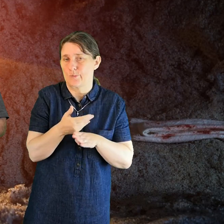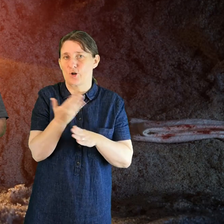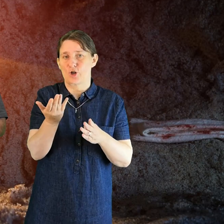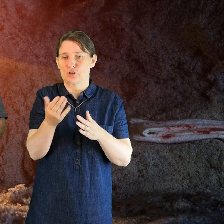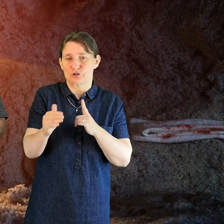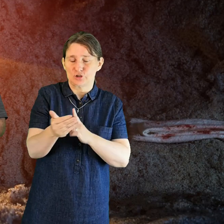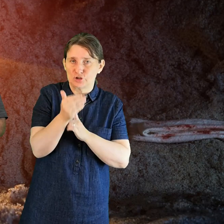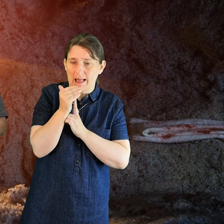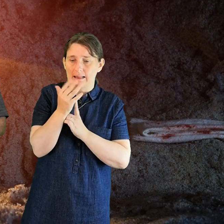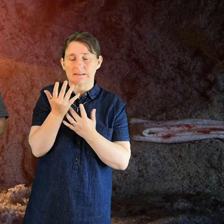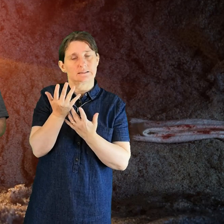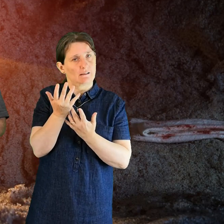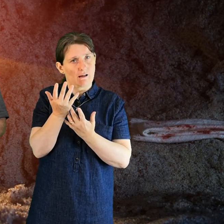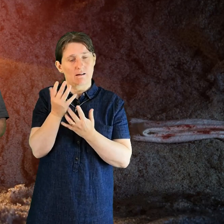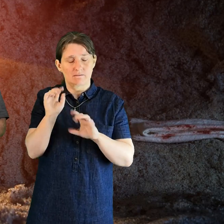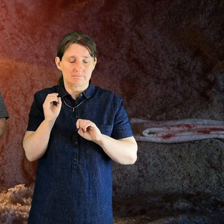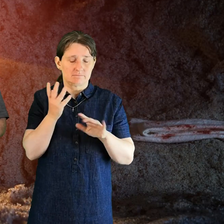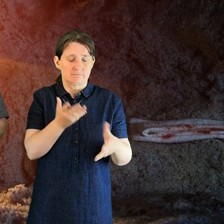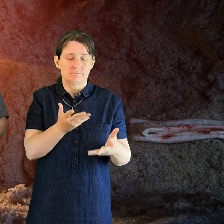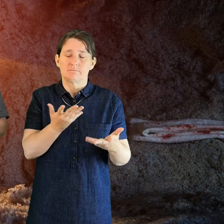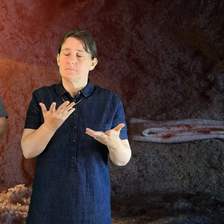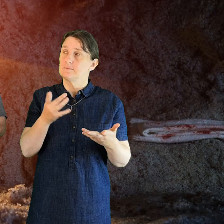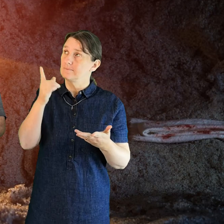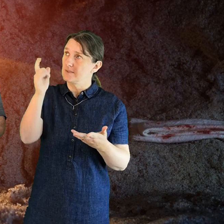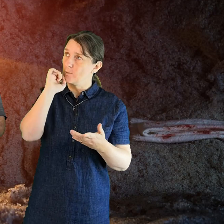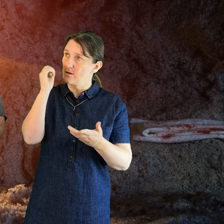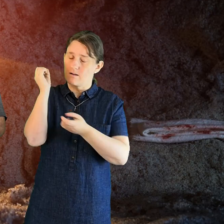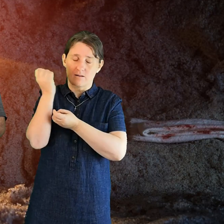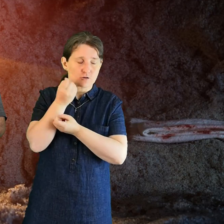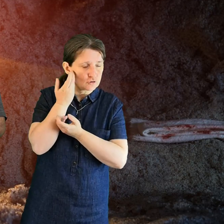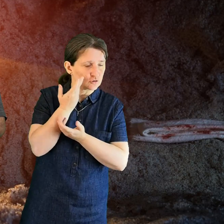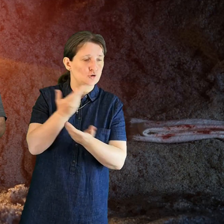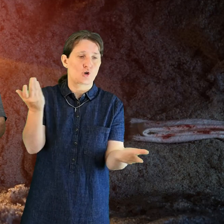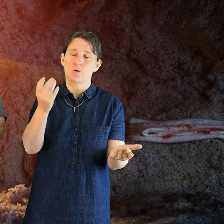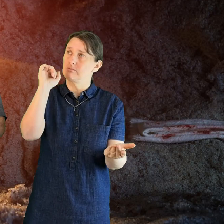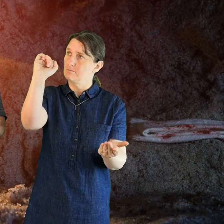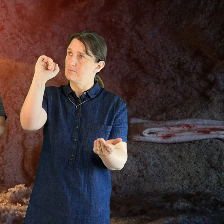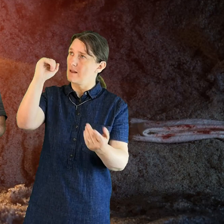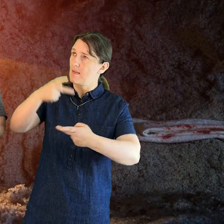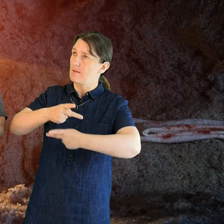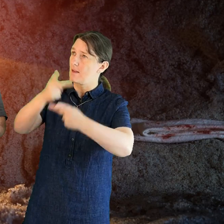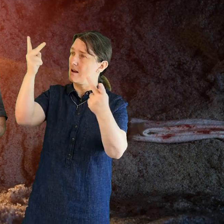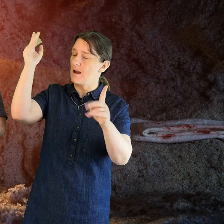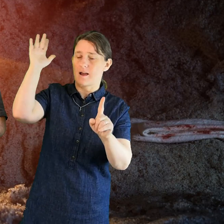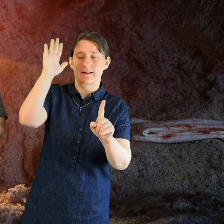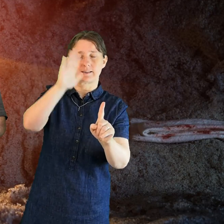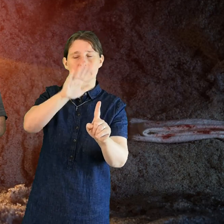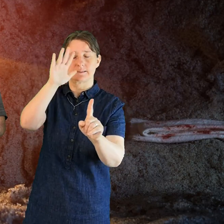and that he may reveal the light of his presence to the sick at